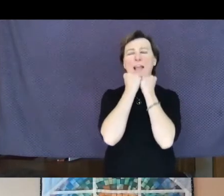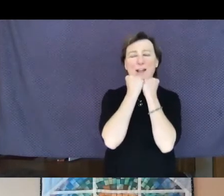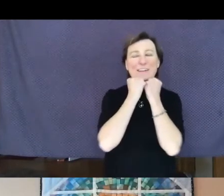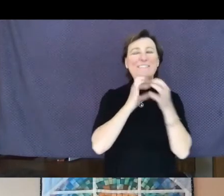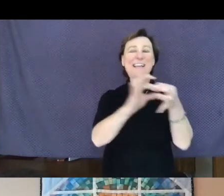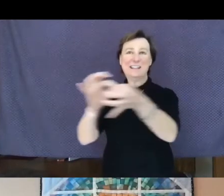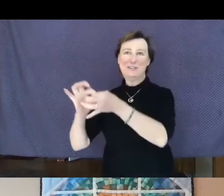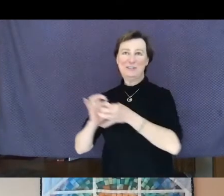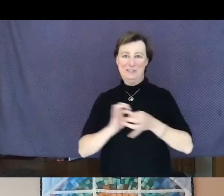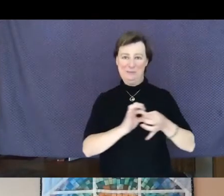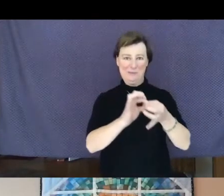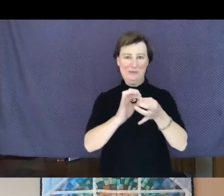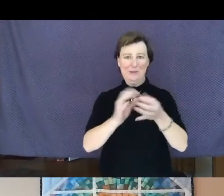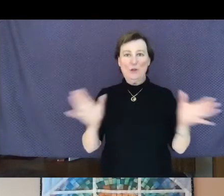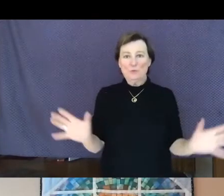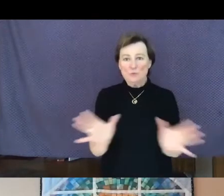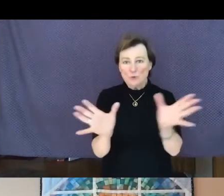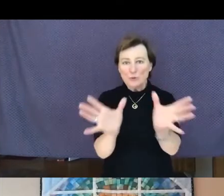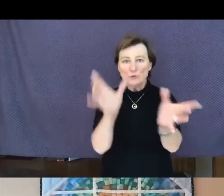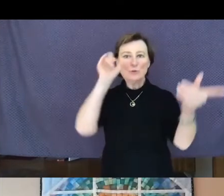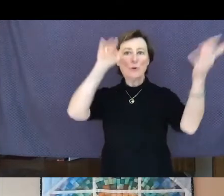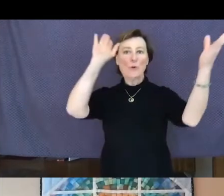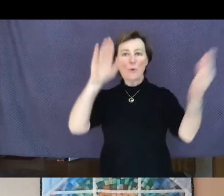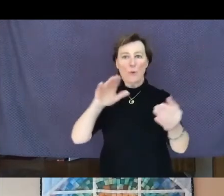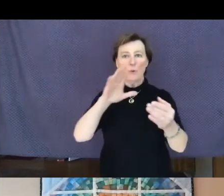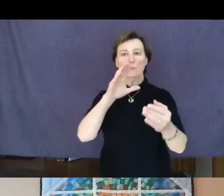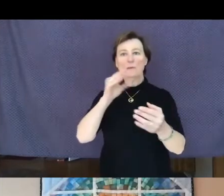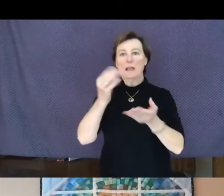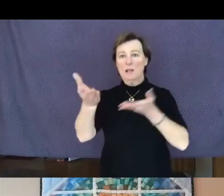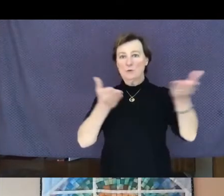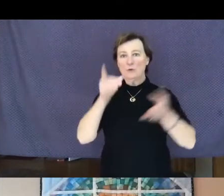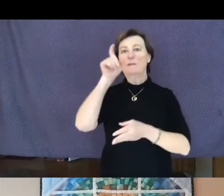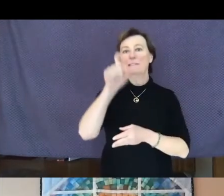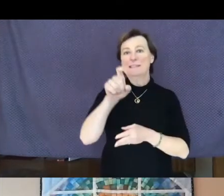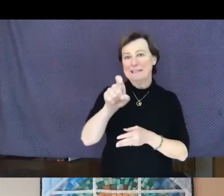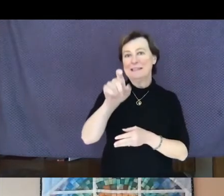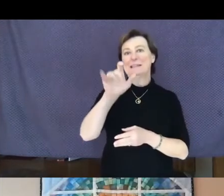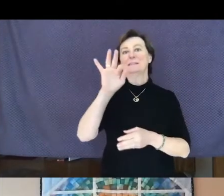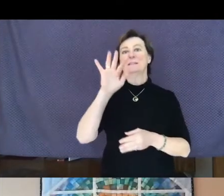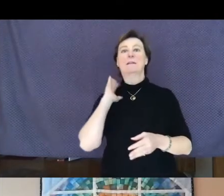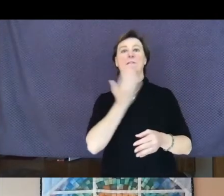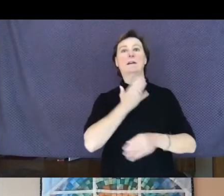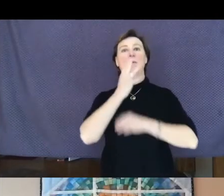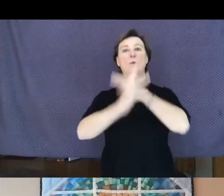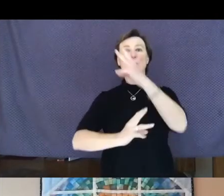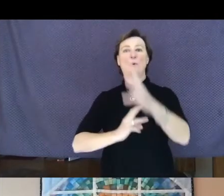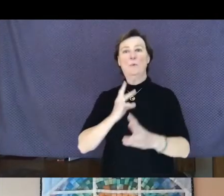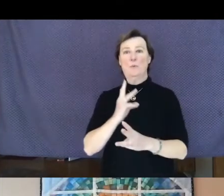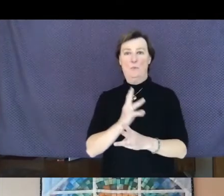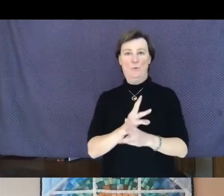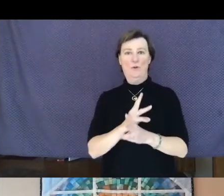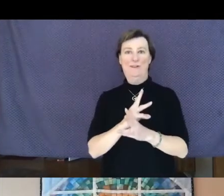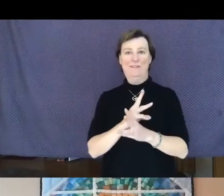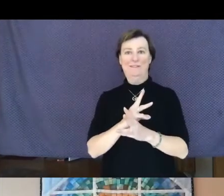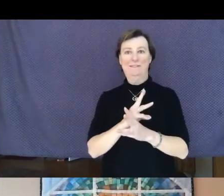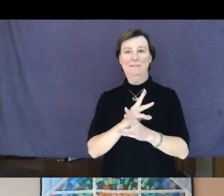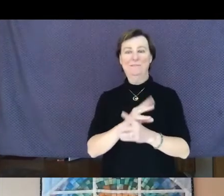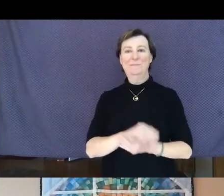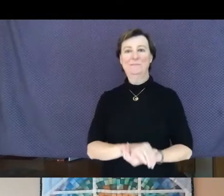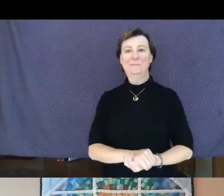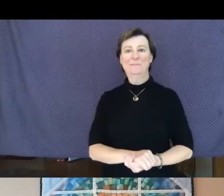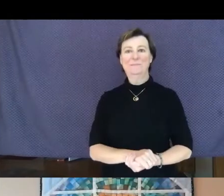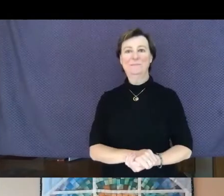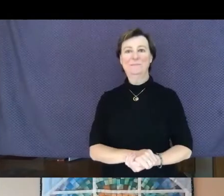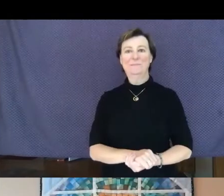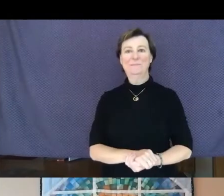nurture the hopes, and serve the needs of our world.